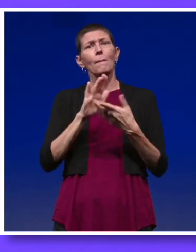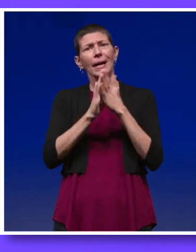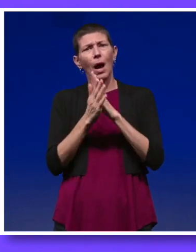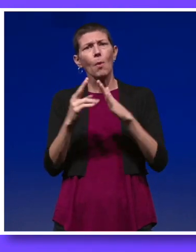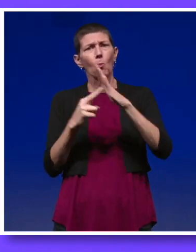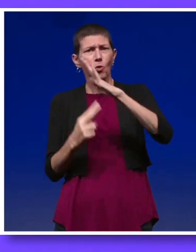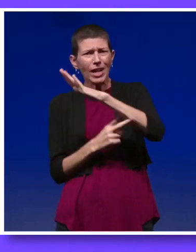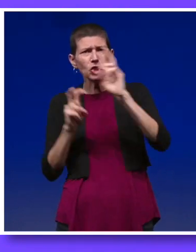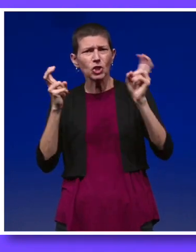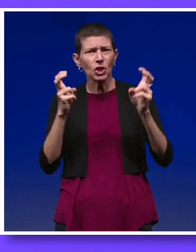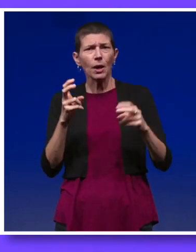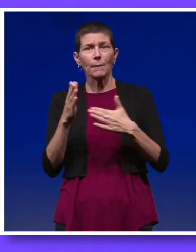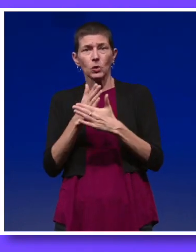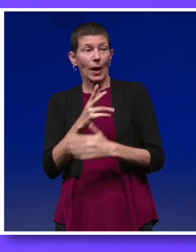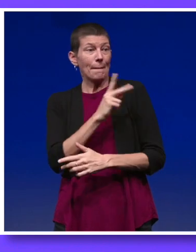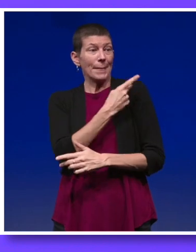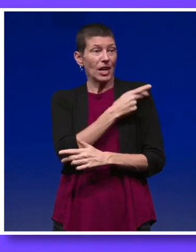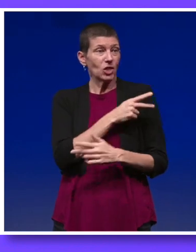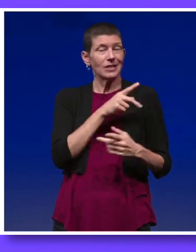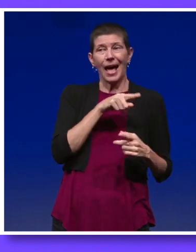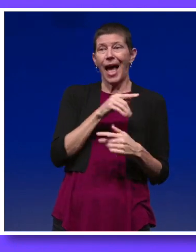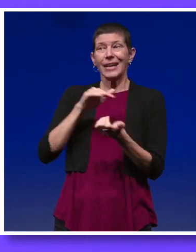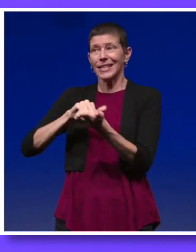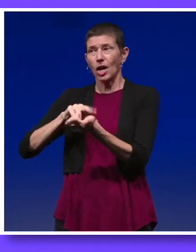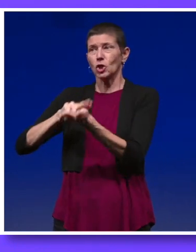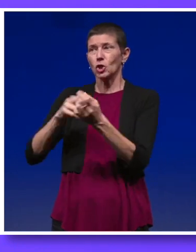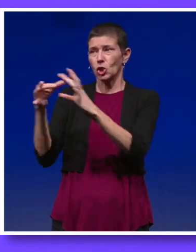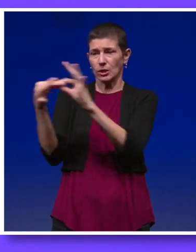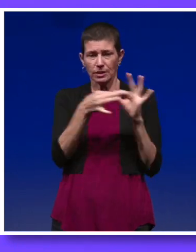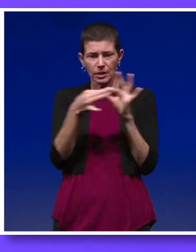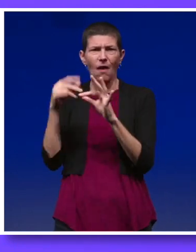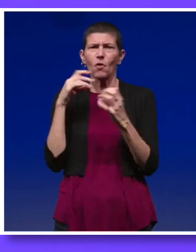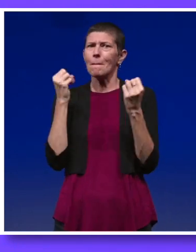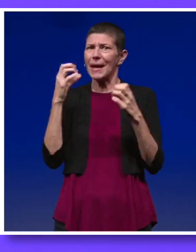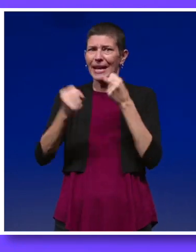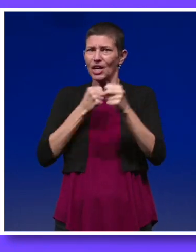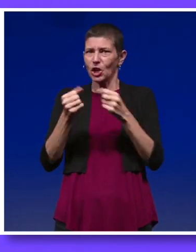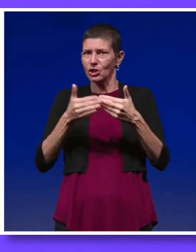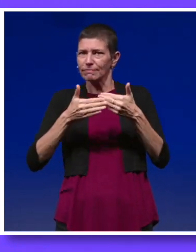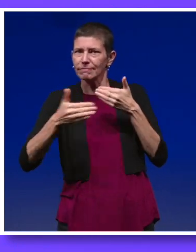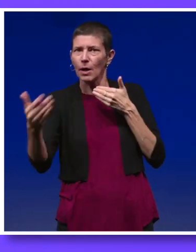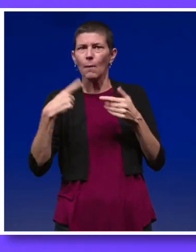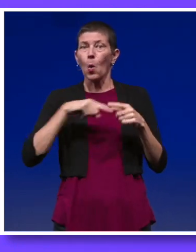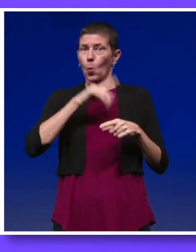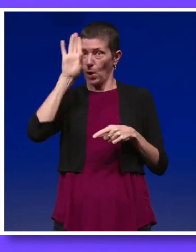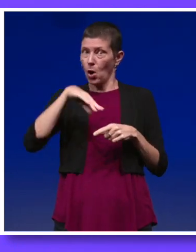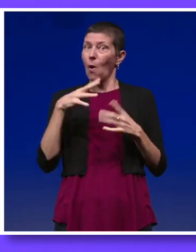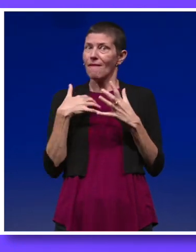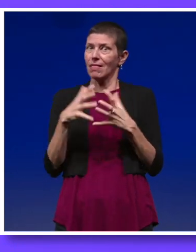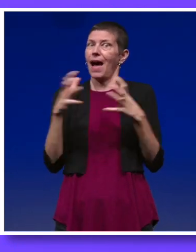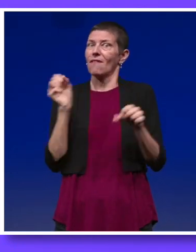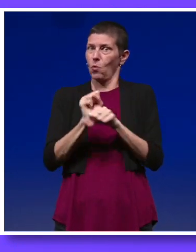between patients and healthcare providers for many years to come, but we know there's a lot of work to be done.